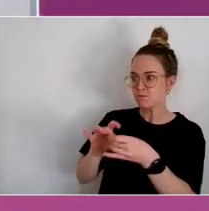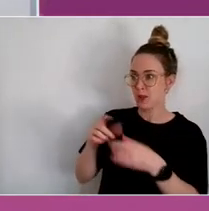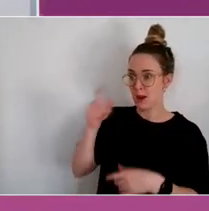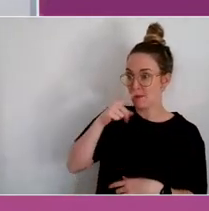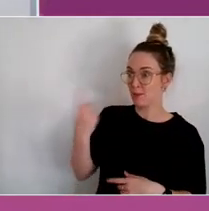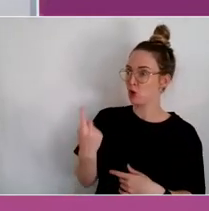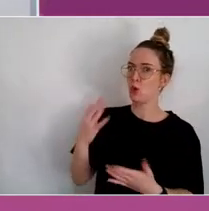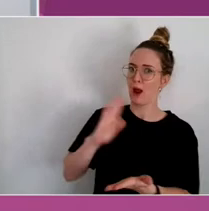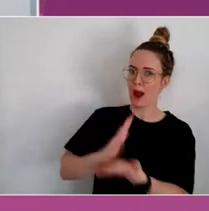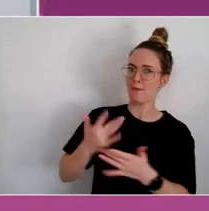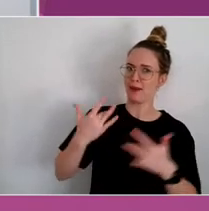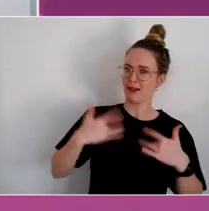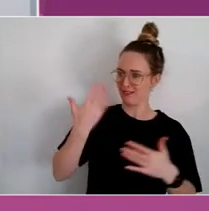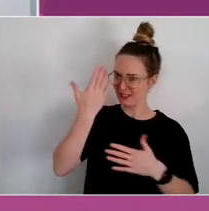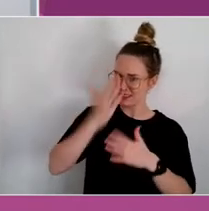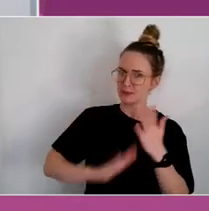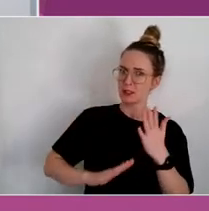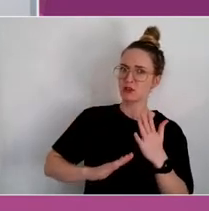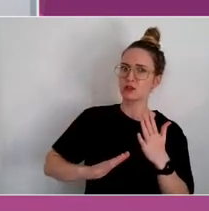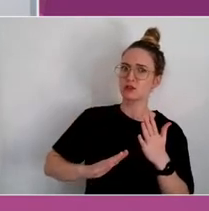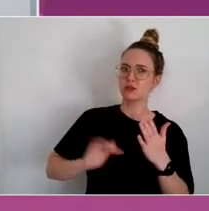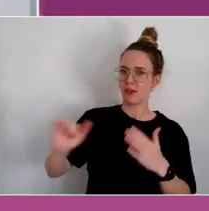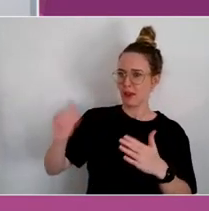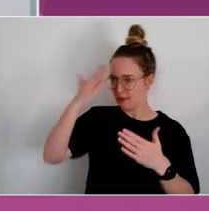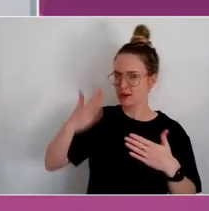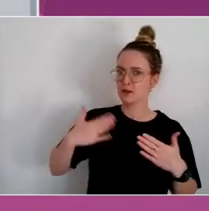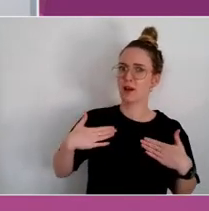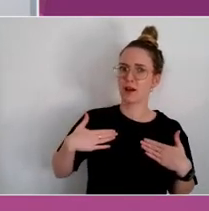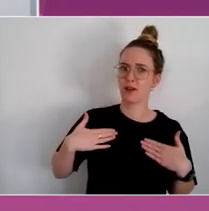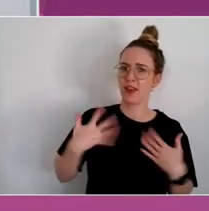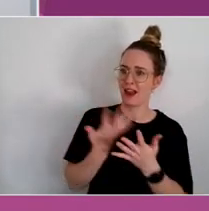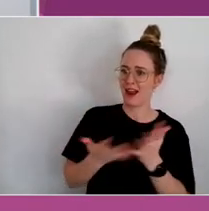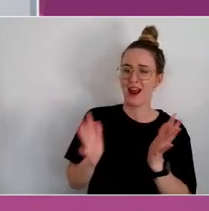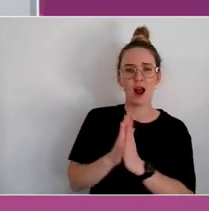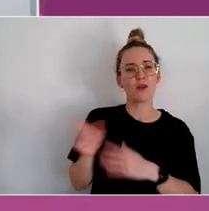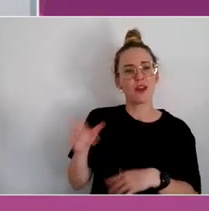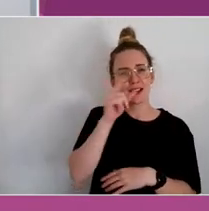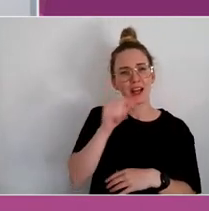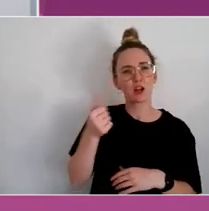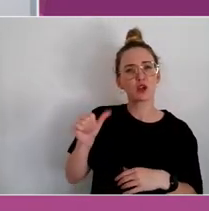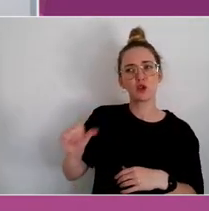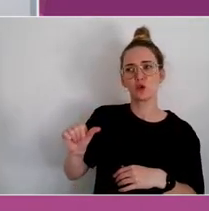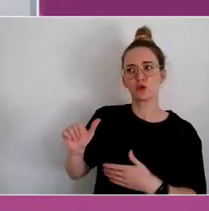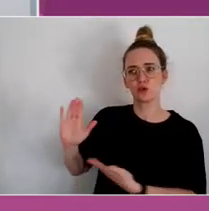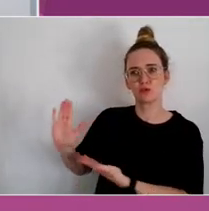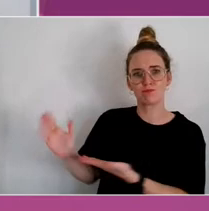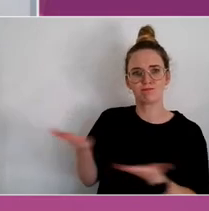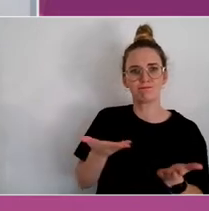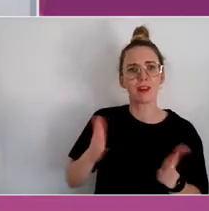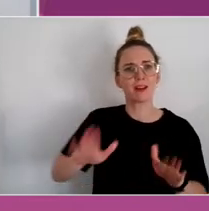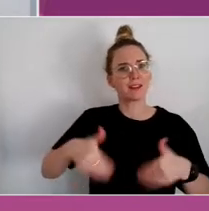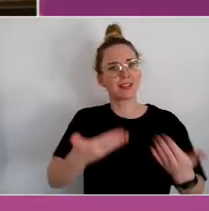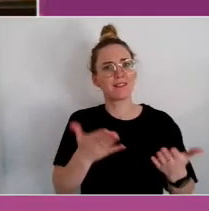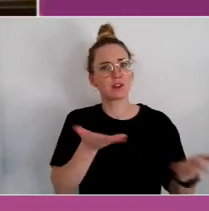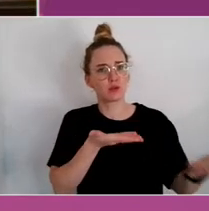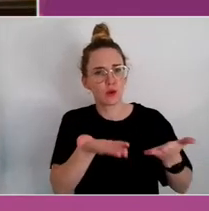experiences and how that can be used to better deliver services or maybe, that sounds too